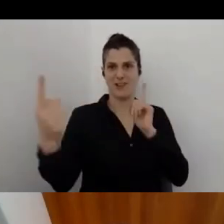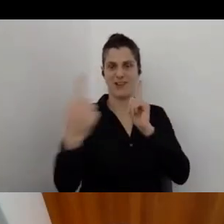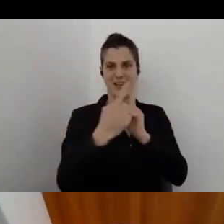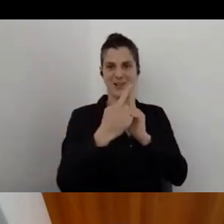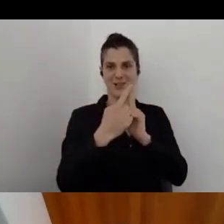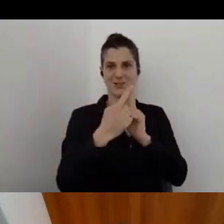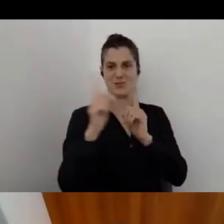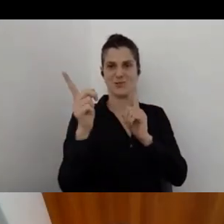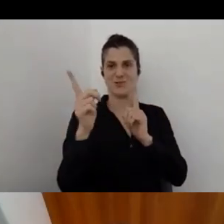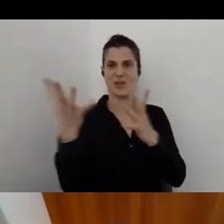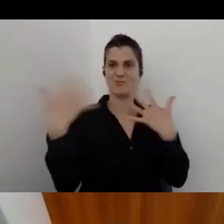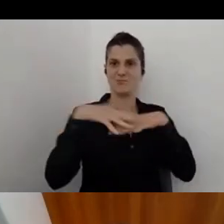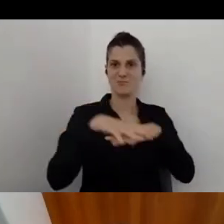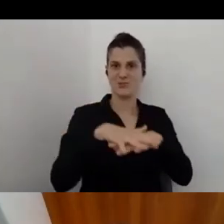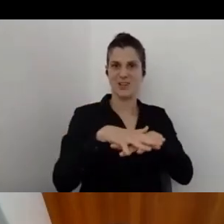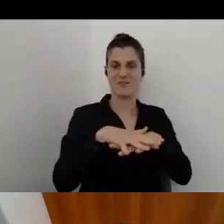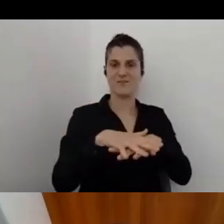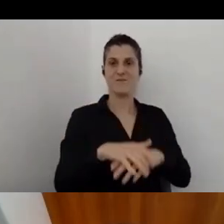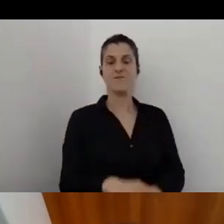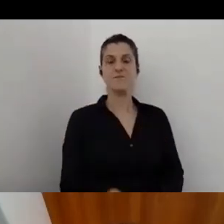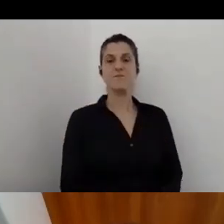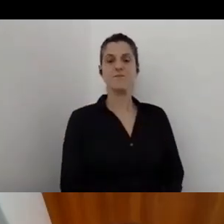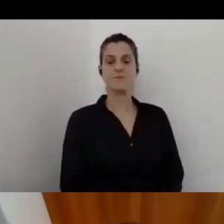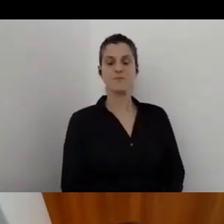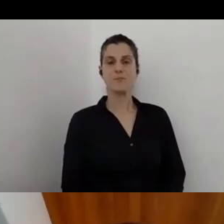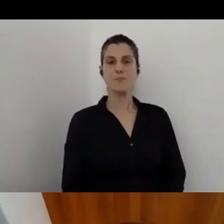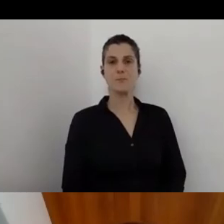Of course, we need to have the ability